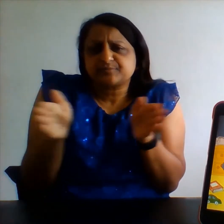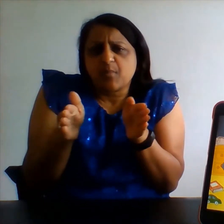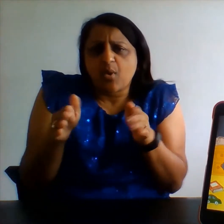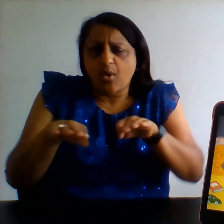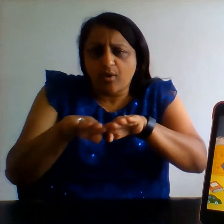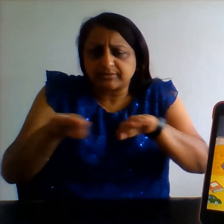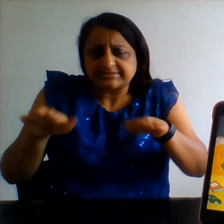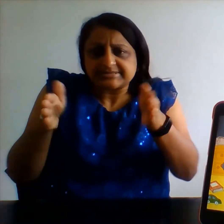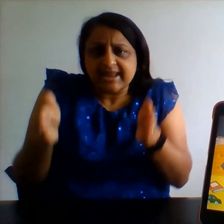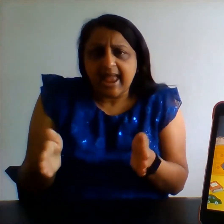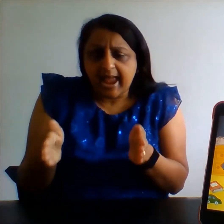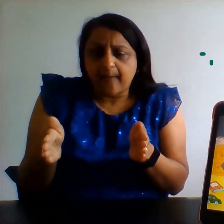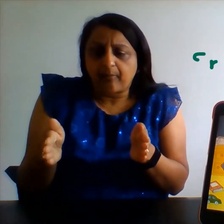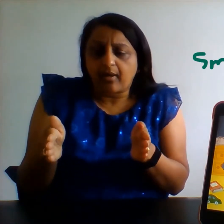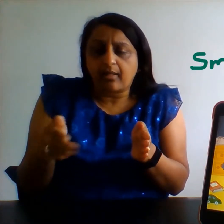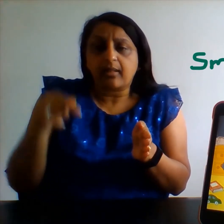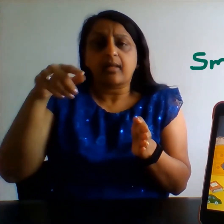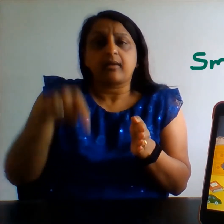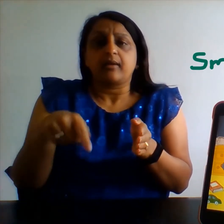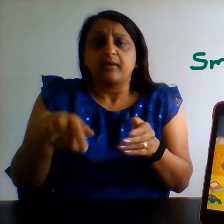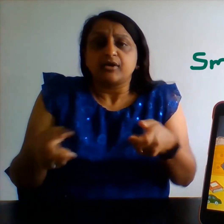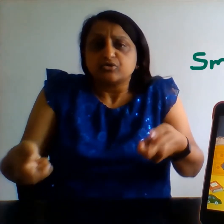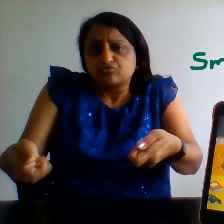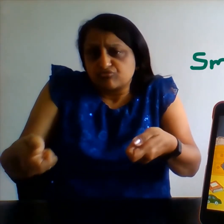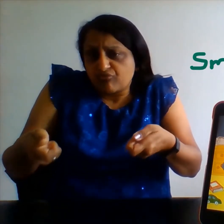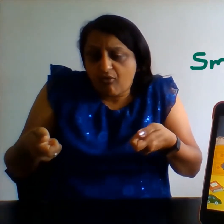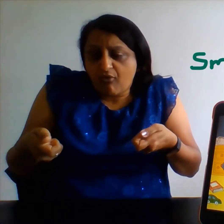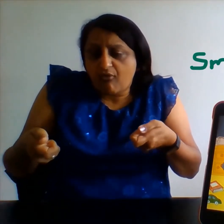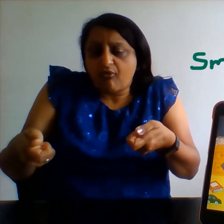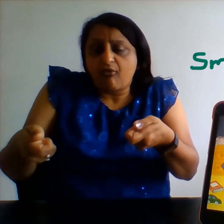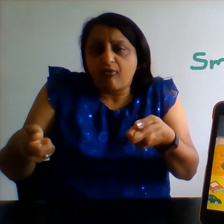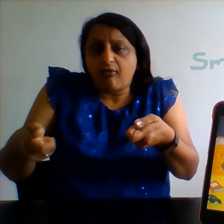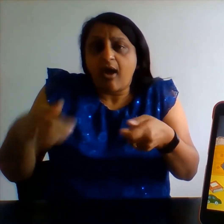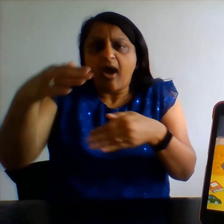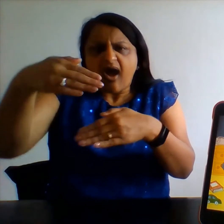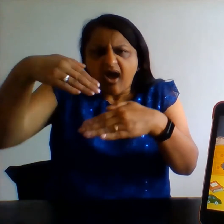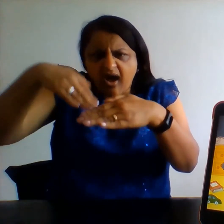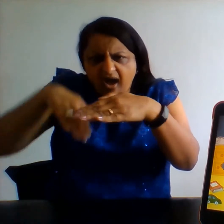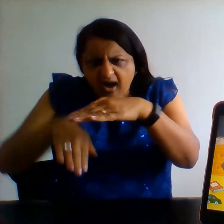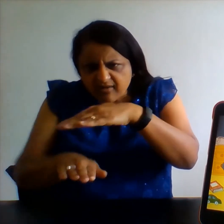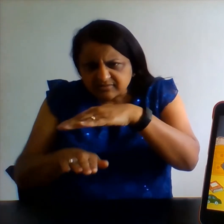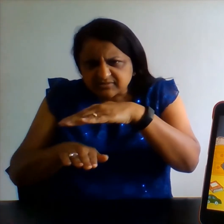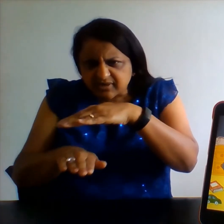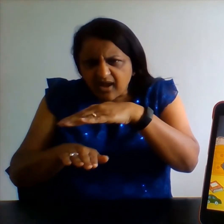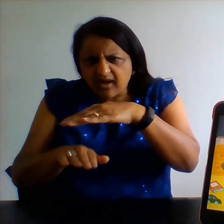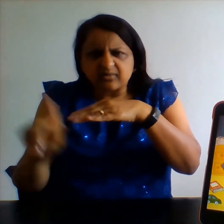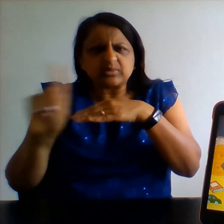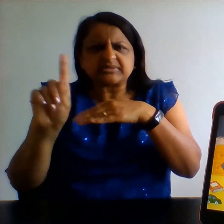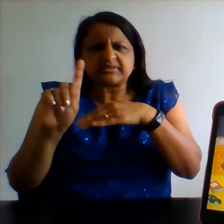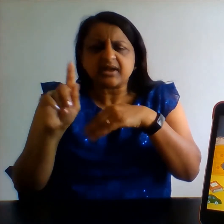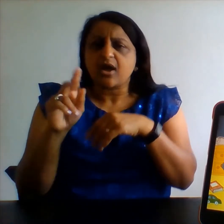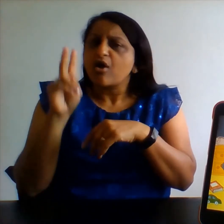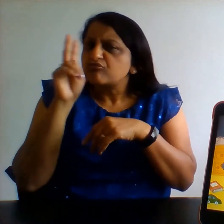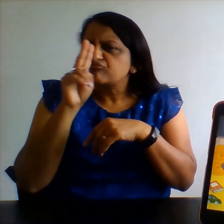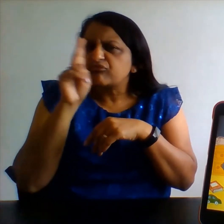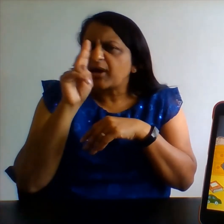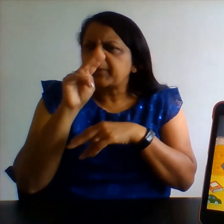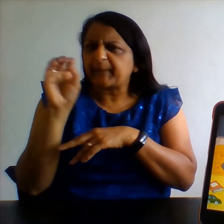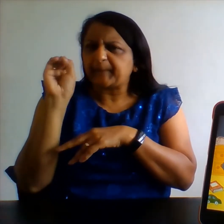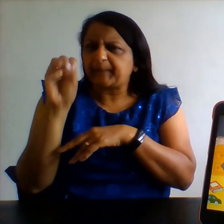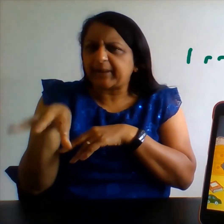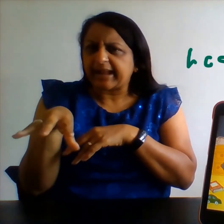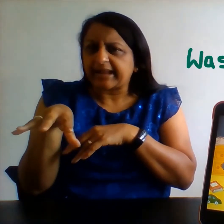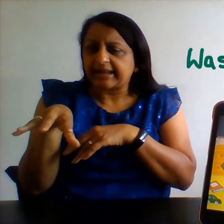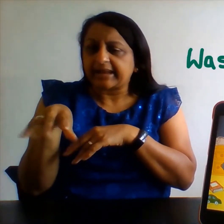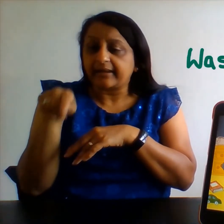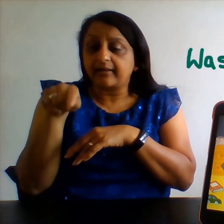Next to the wardrobe is a small table with a drawer and underneath the table you can find a rubbish bin.